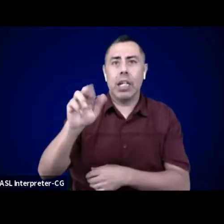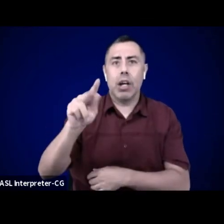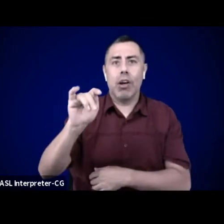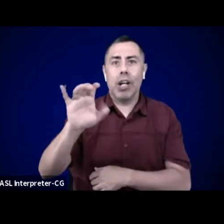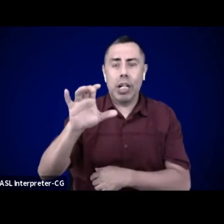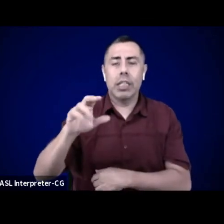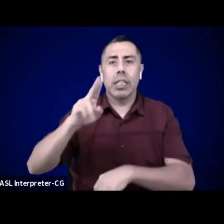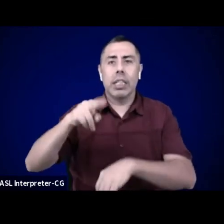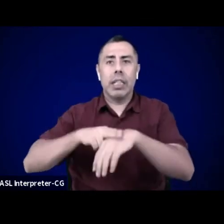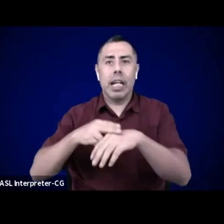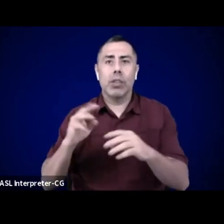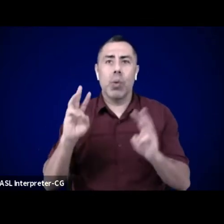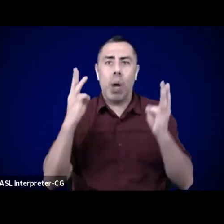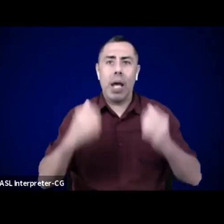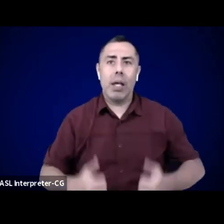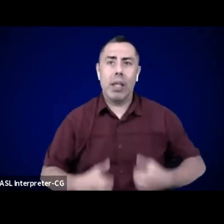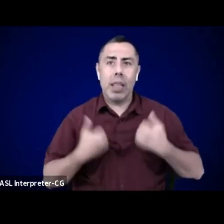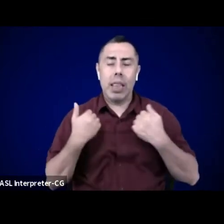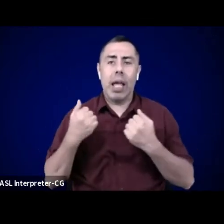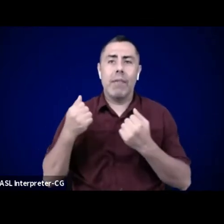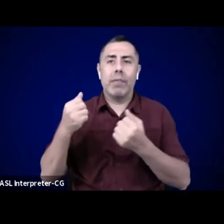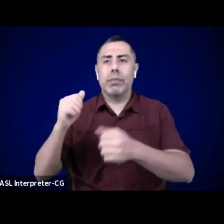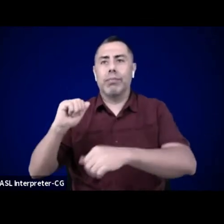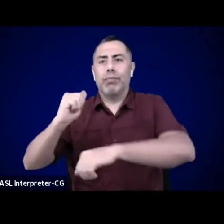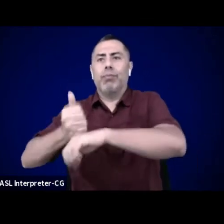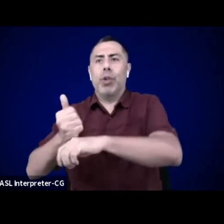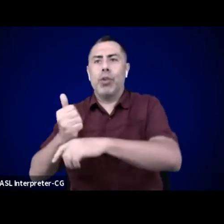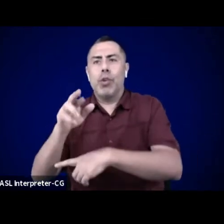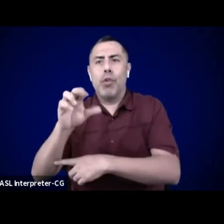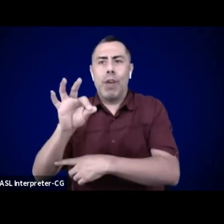I invite you to find spaciousness, to find ease in your breath,